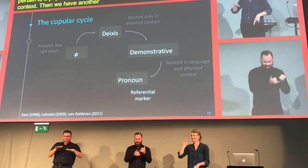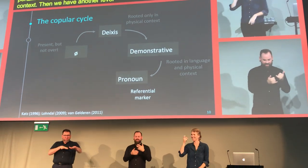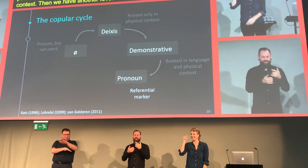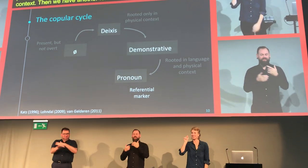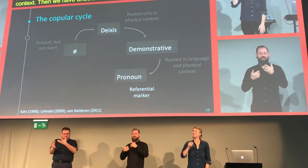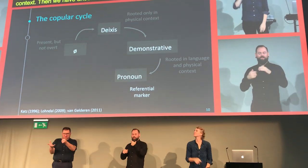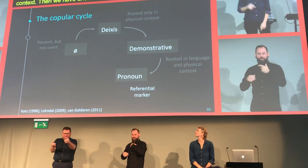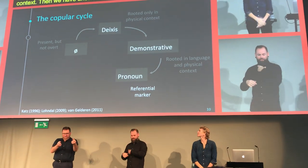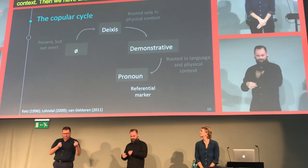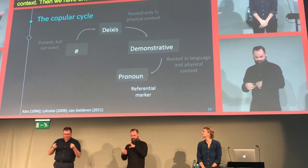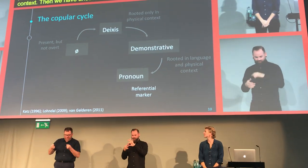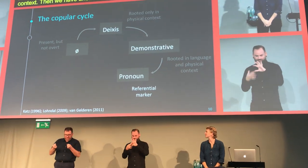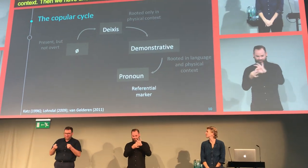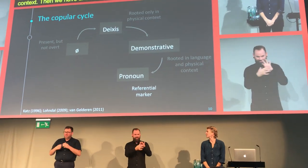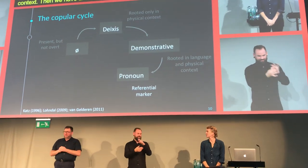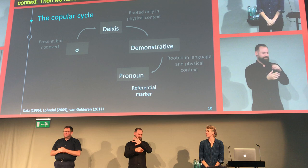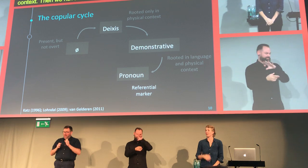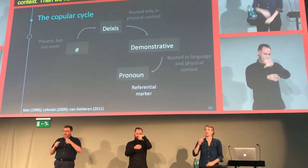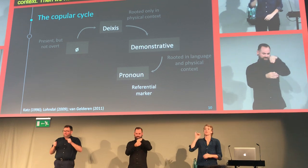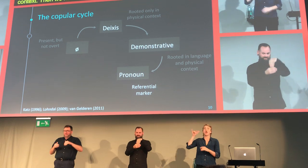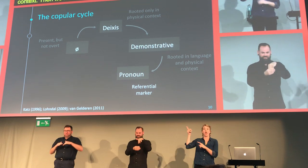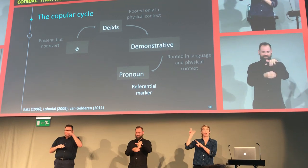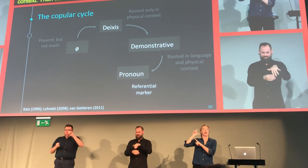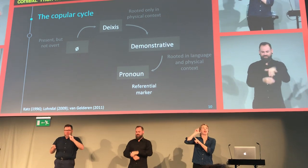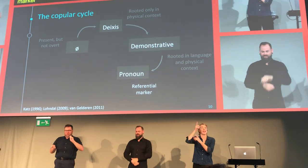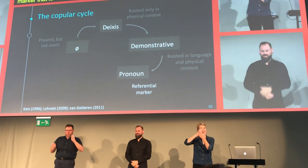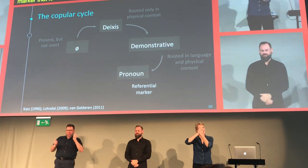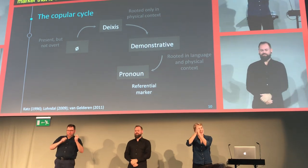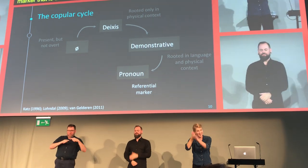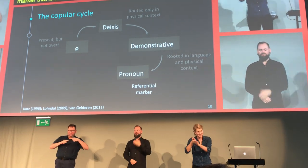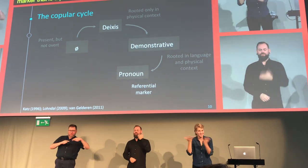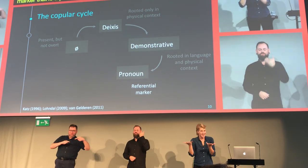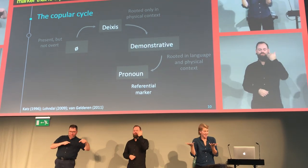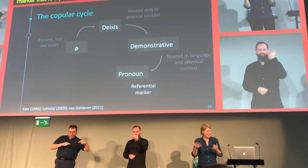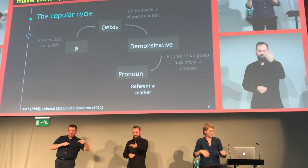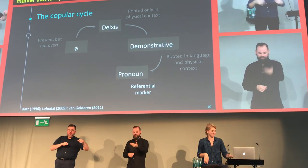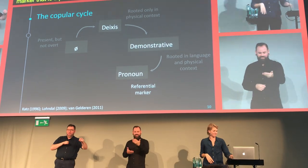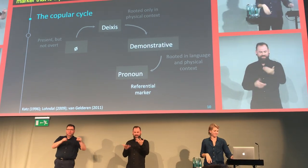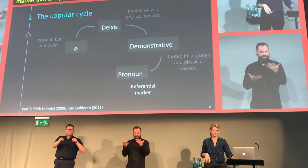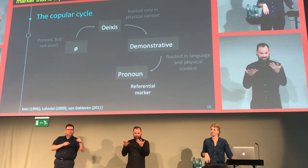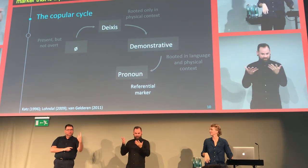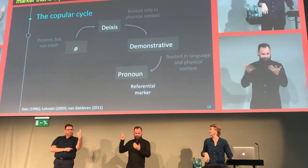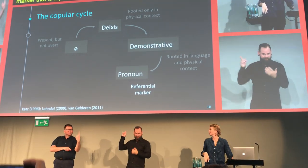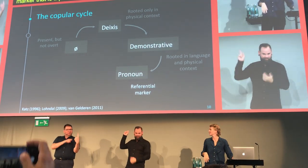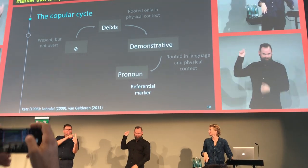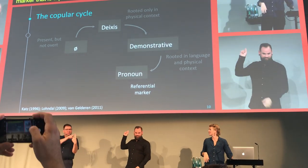It is rooted in the language, but not in the context. And then we see further evolution,